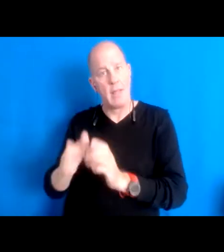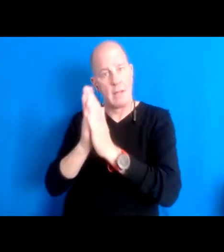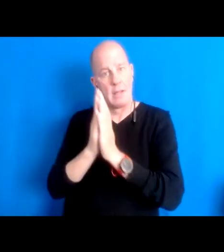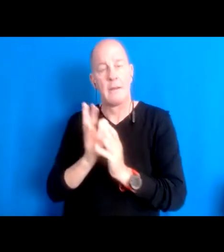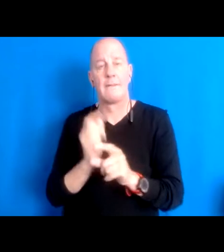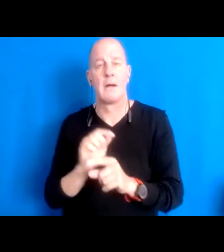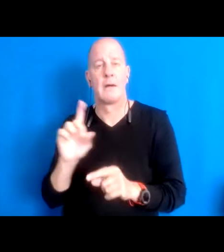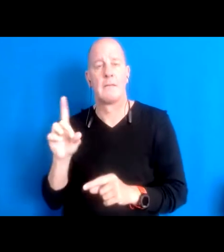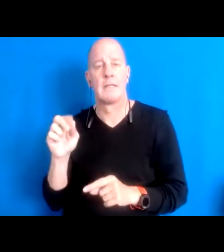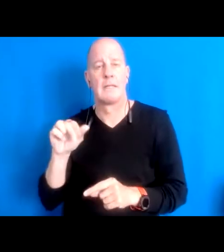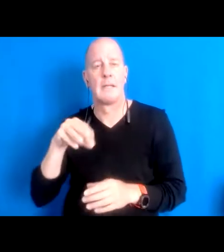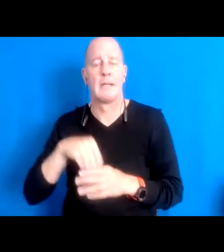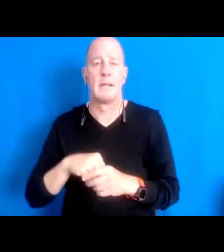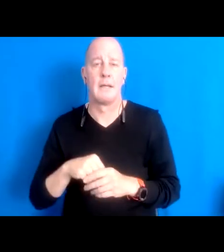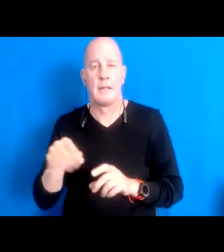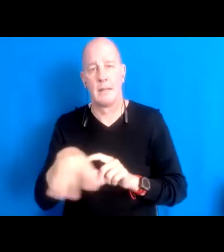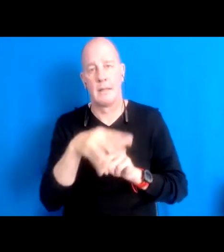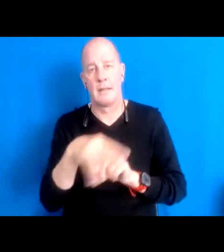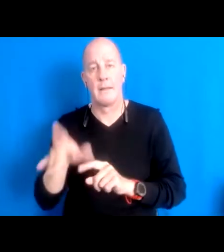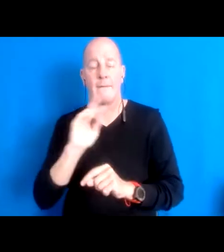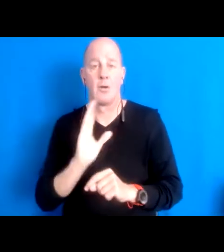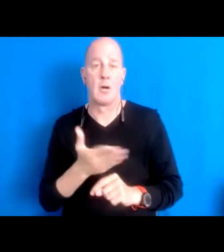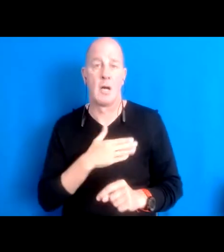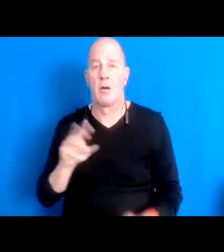of prayer for us and for our wellness and for our lives and in that moment as I was